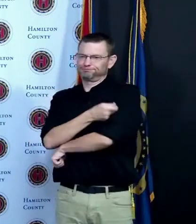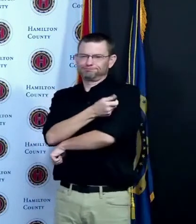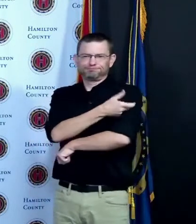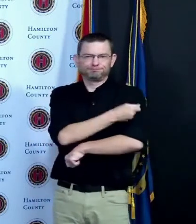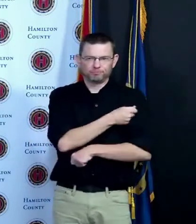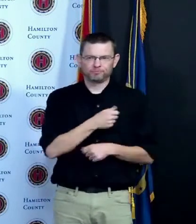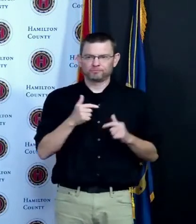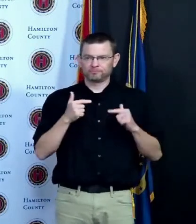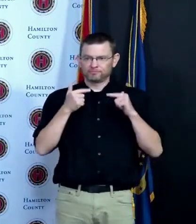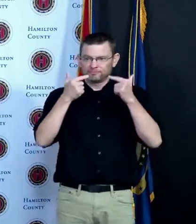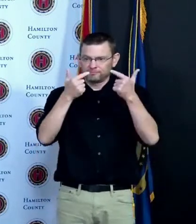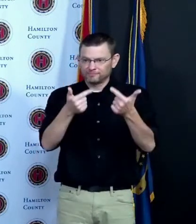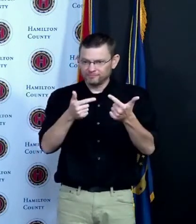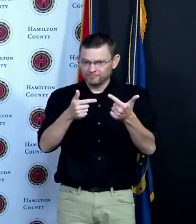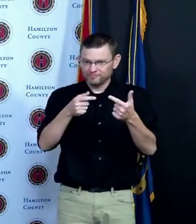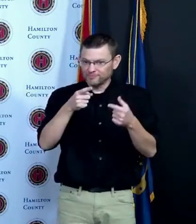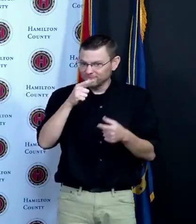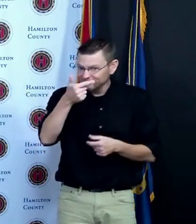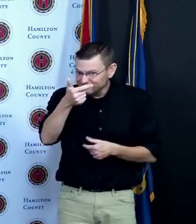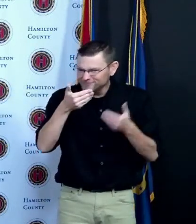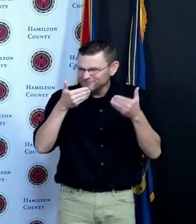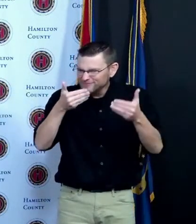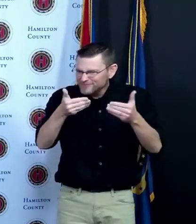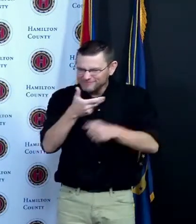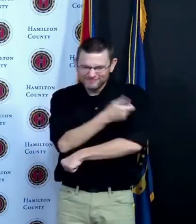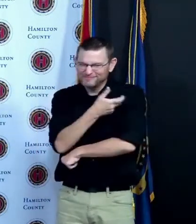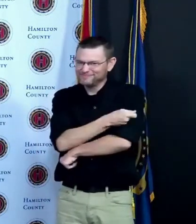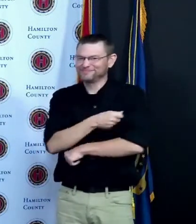and some folks have been hesitating because it was too complicated